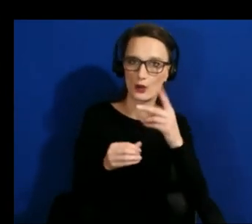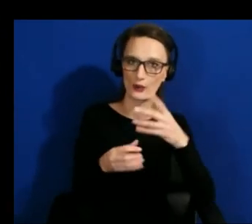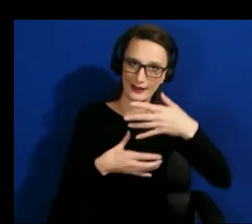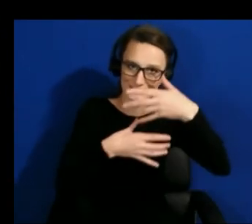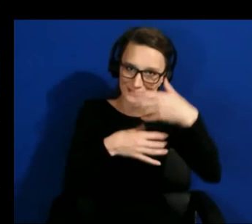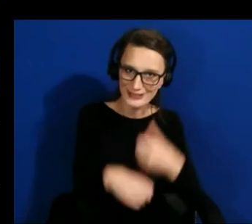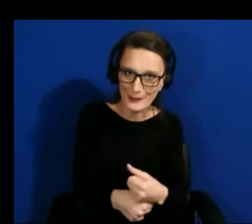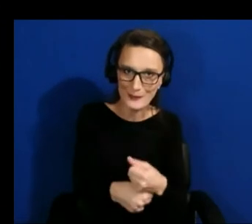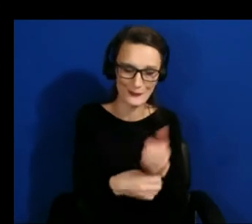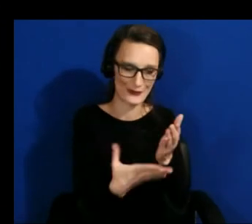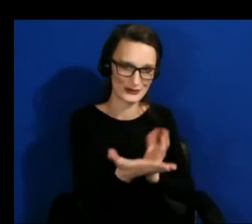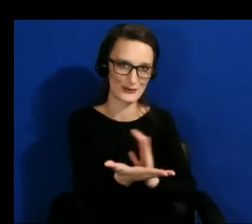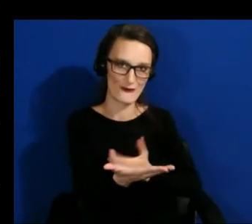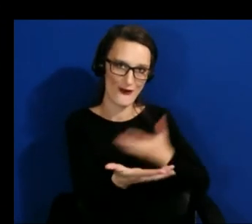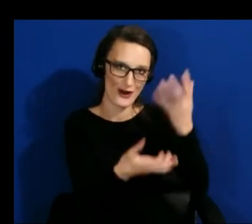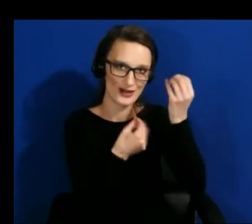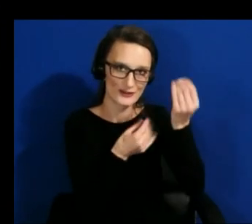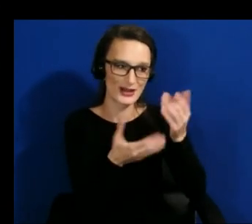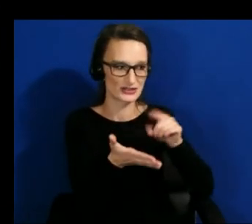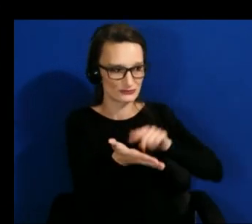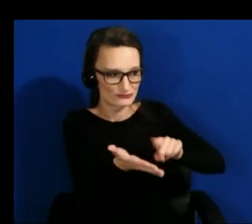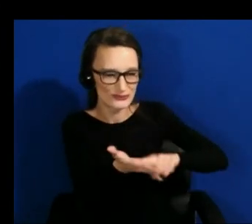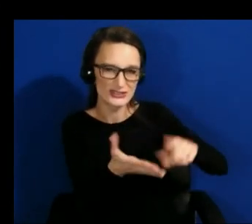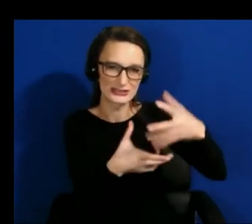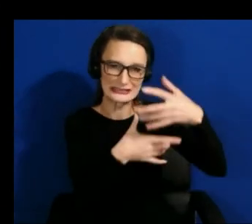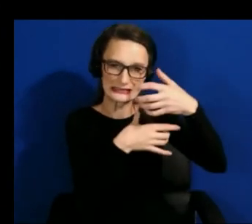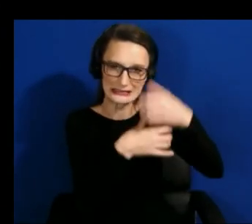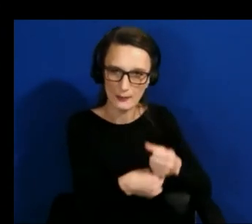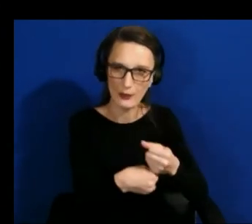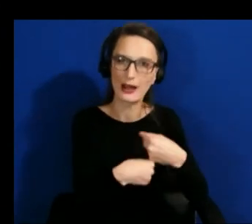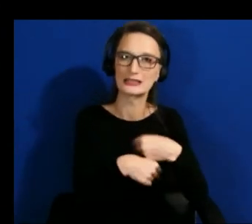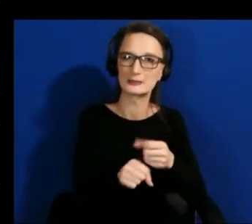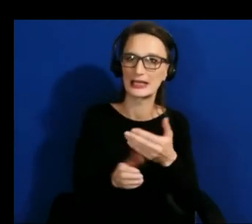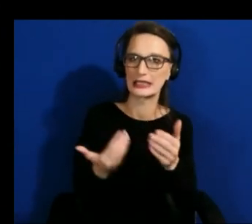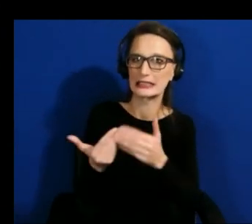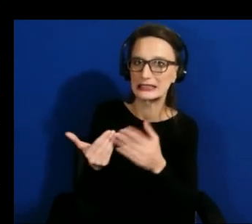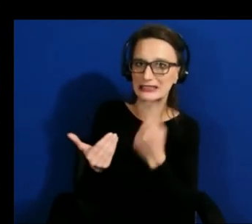the work that we do into ways that you know it's more easily digestible for people because people